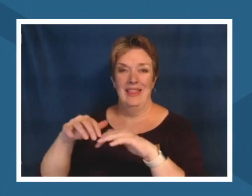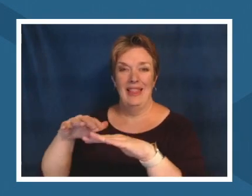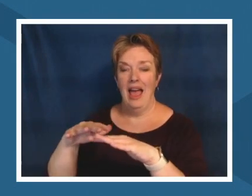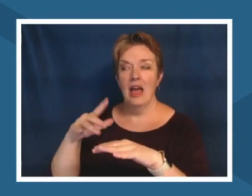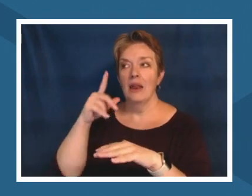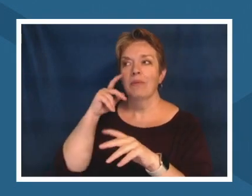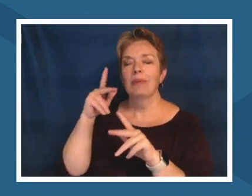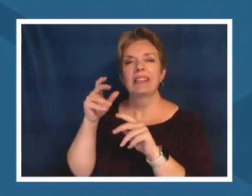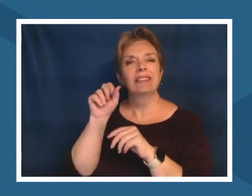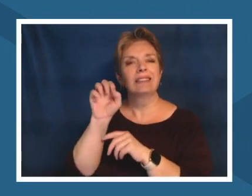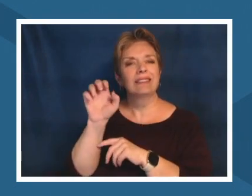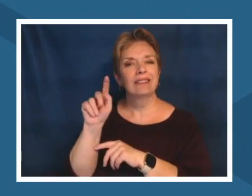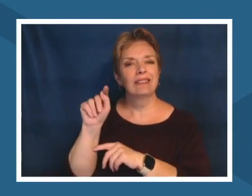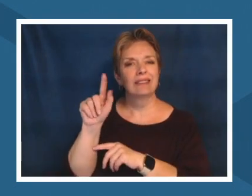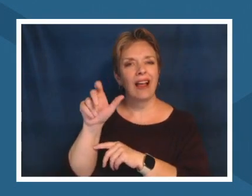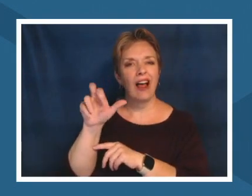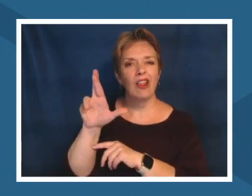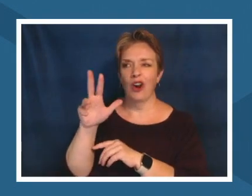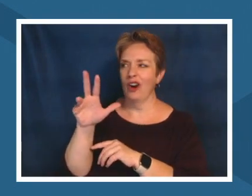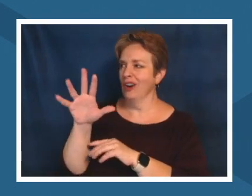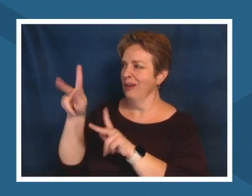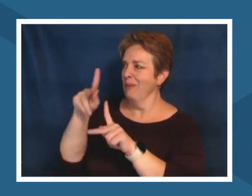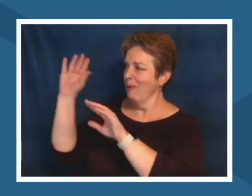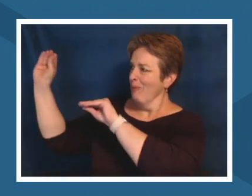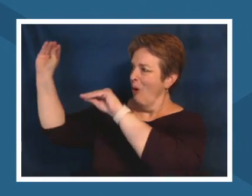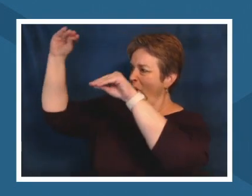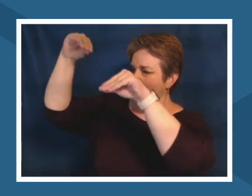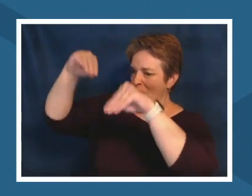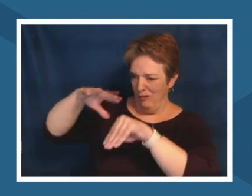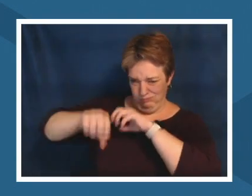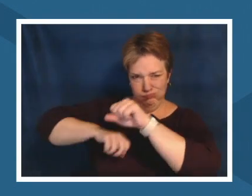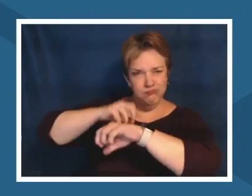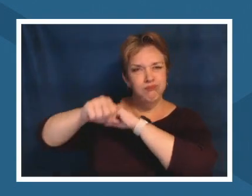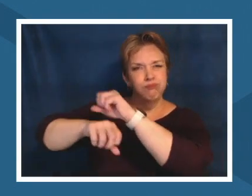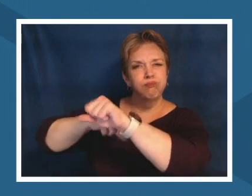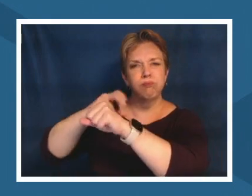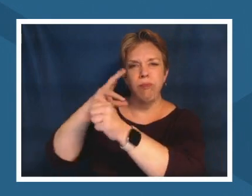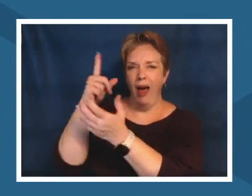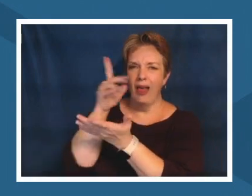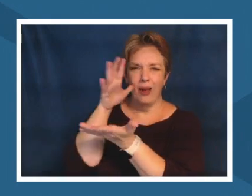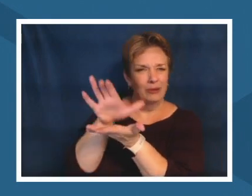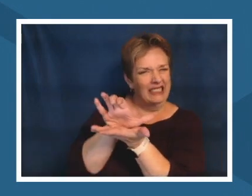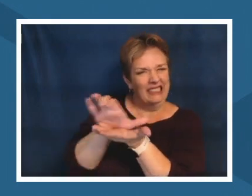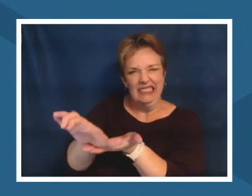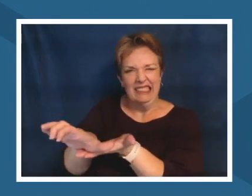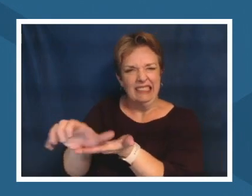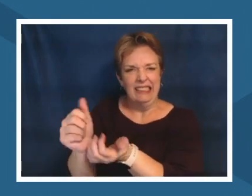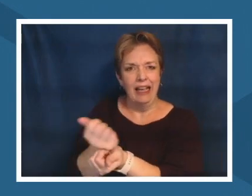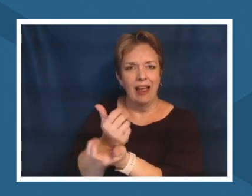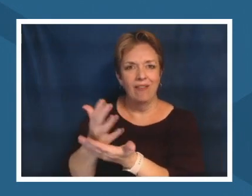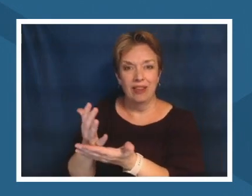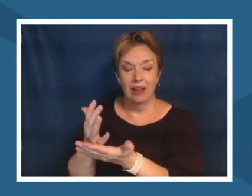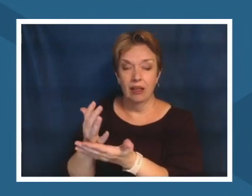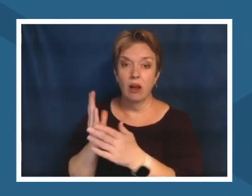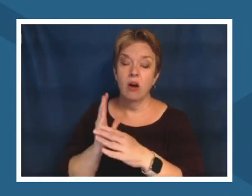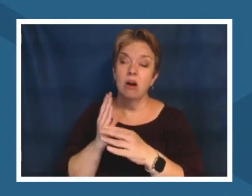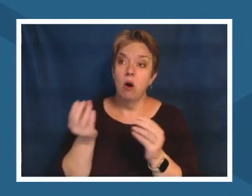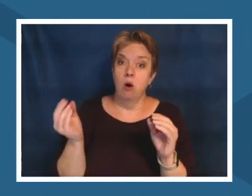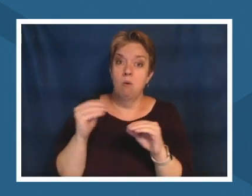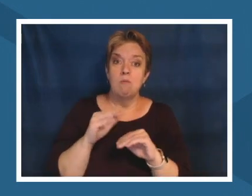culture to engage in our ceremonies and over 70 of native people are urban which